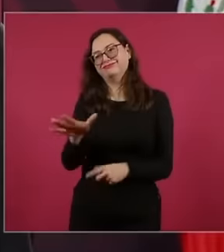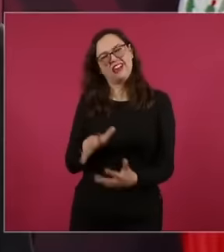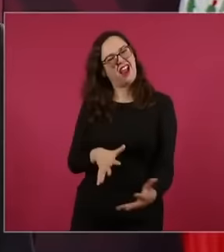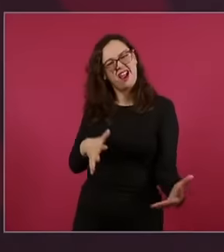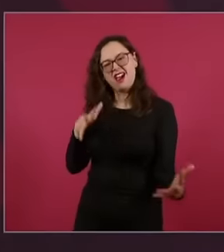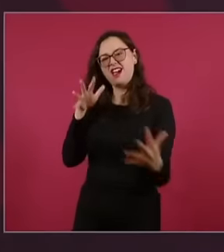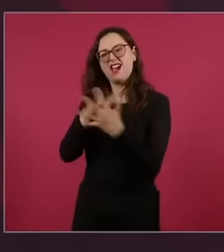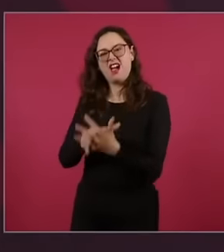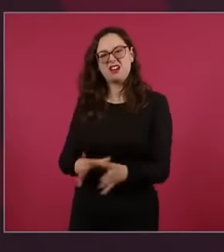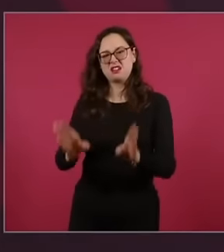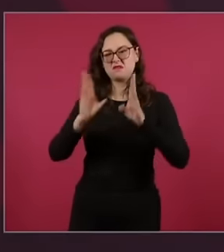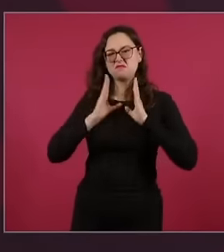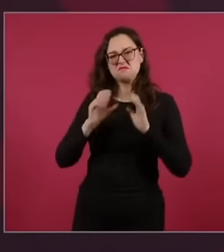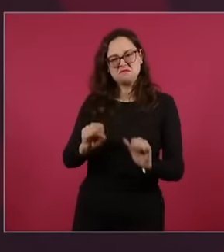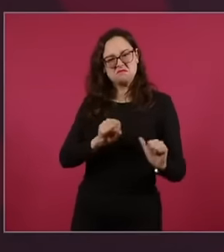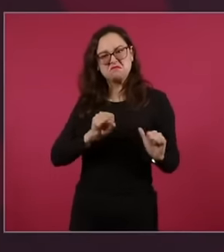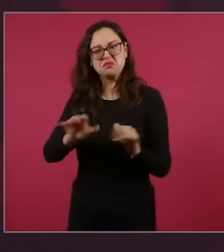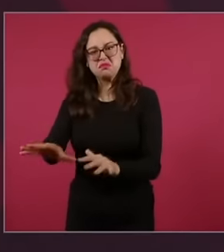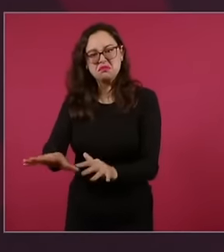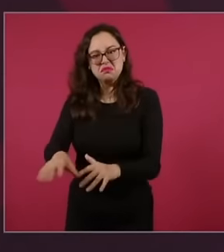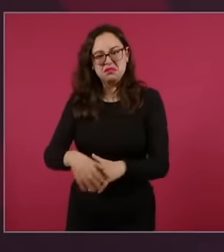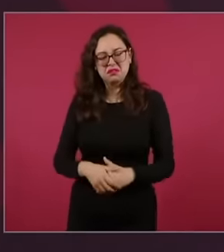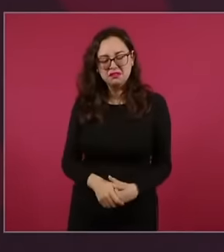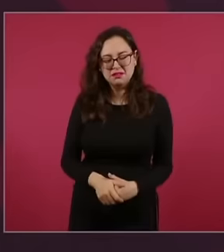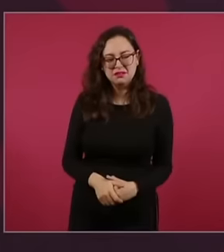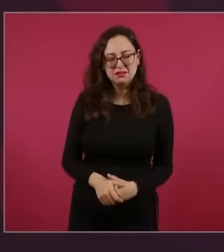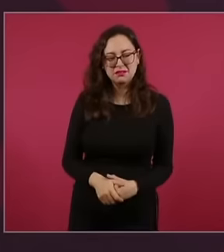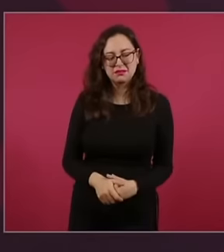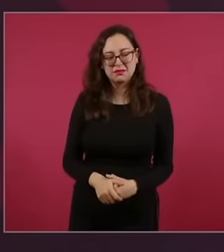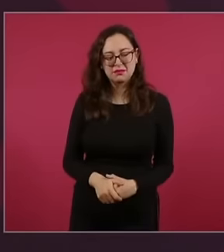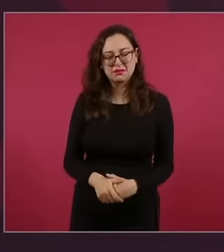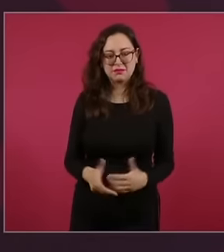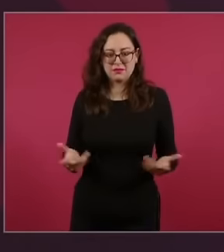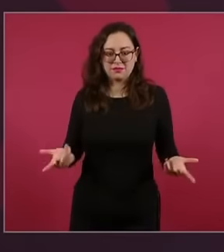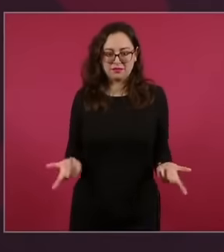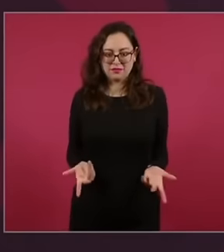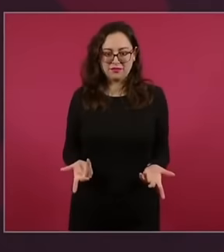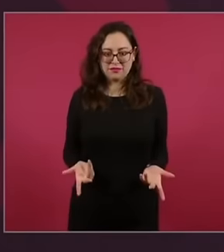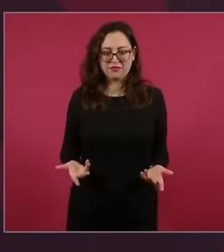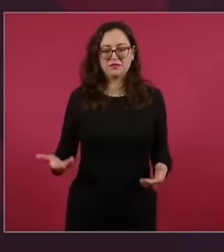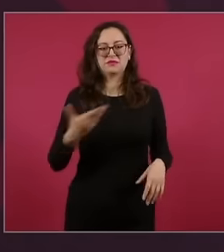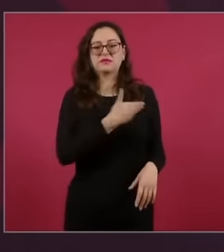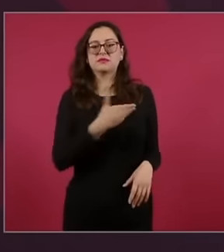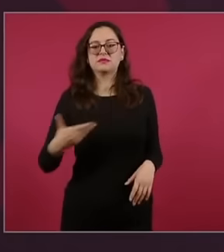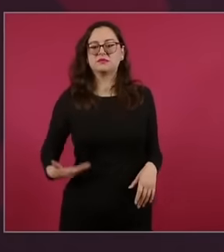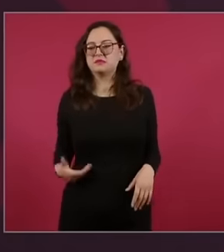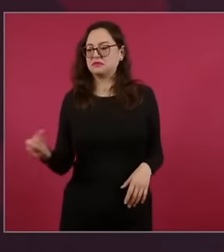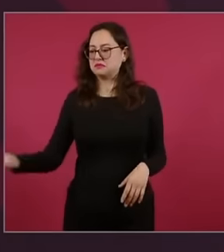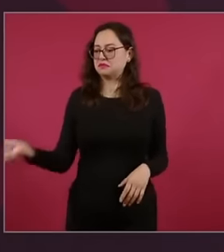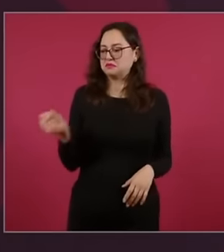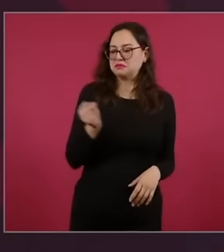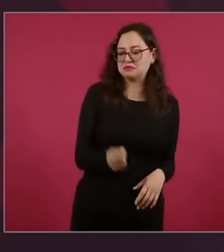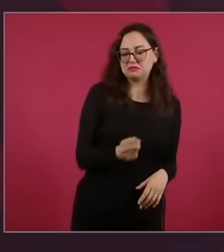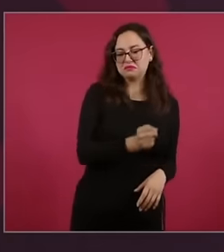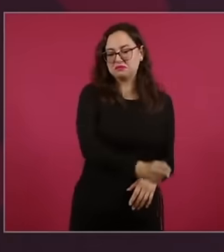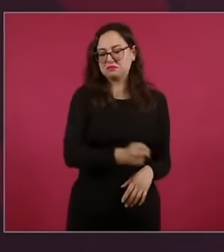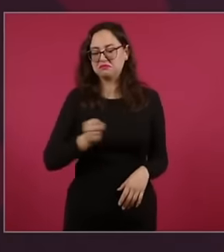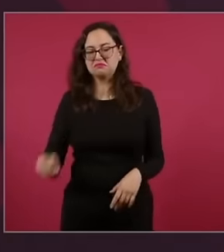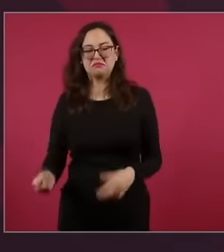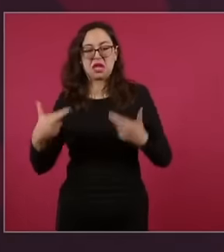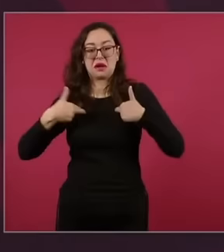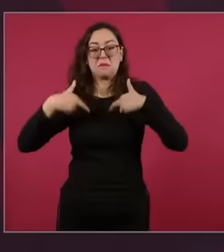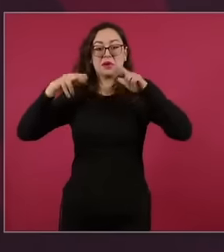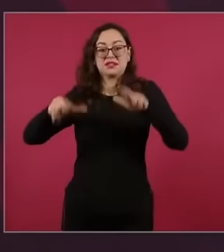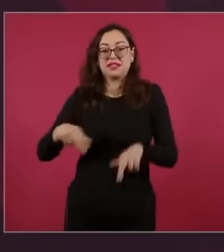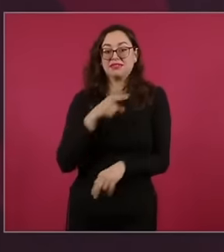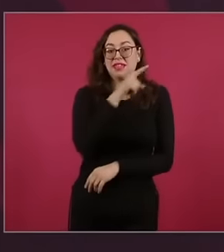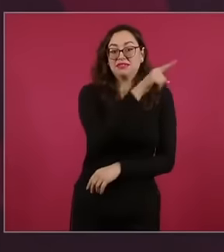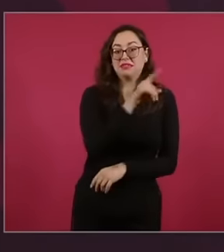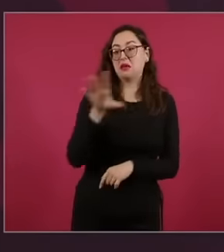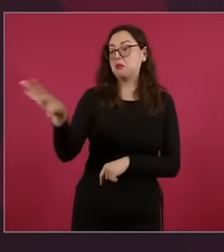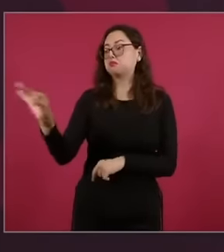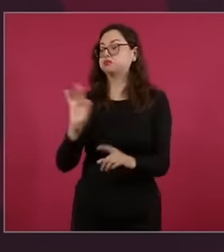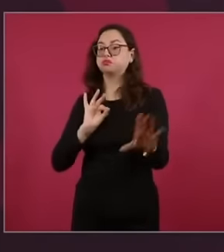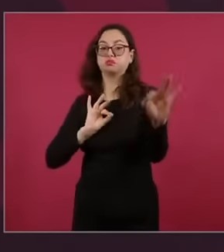and removed and replaced rulers. At their whim, they blocked